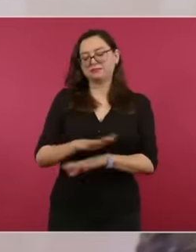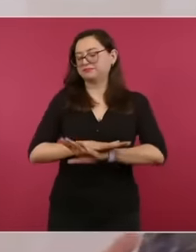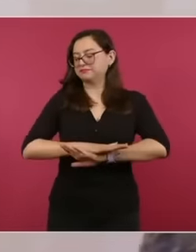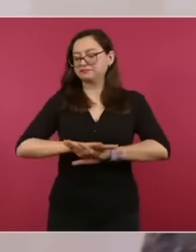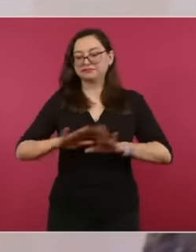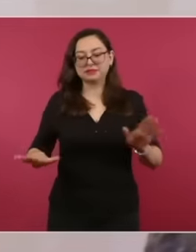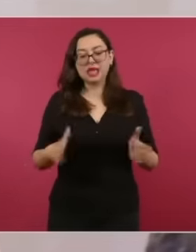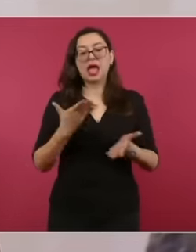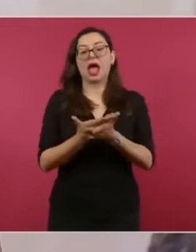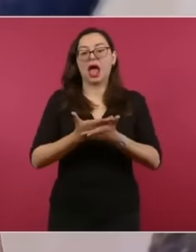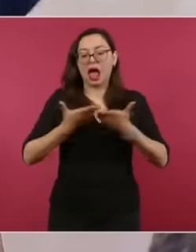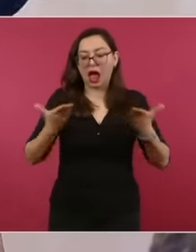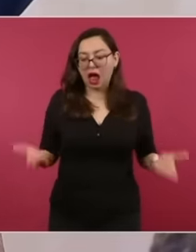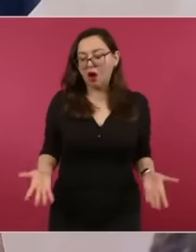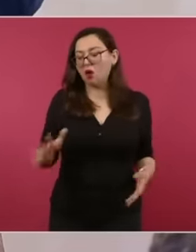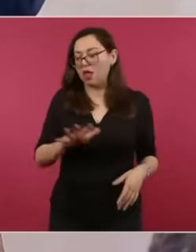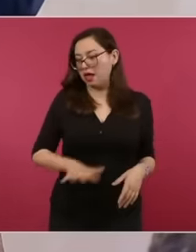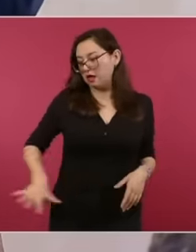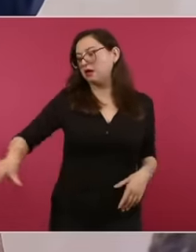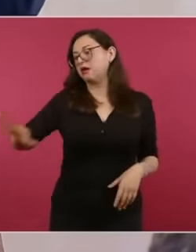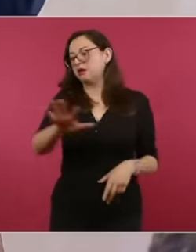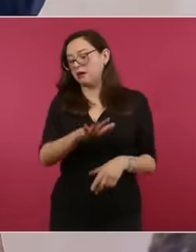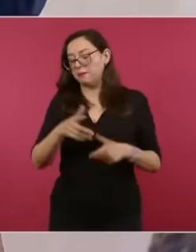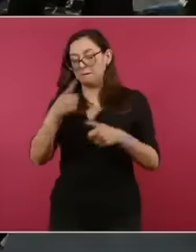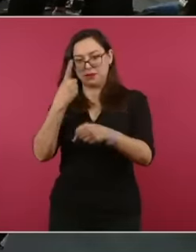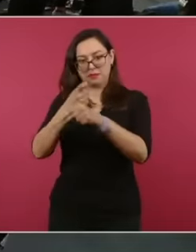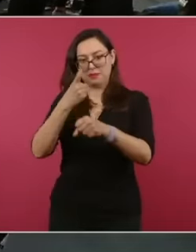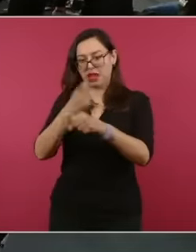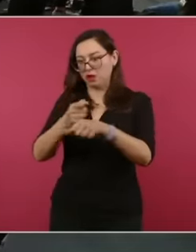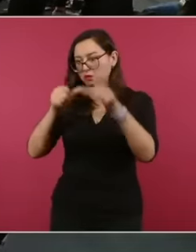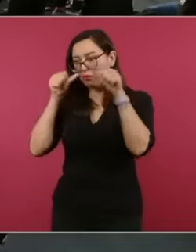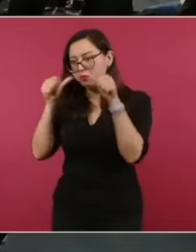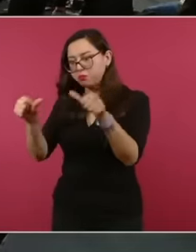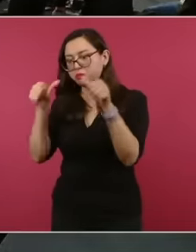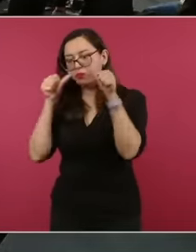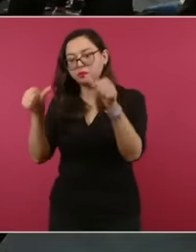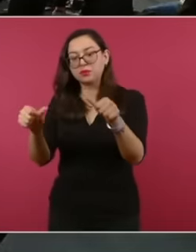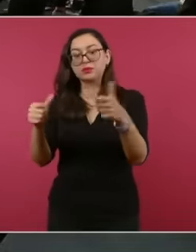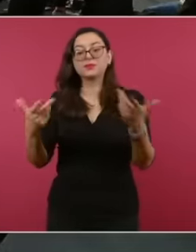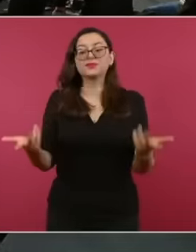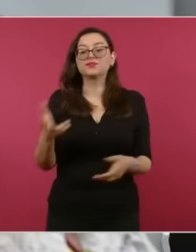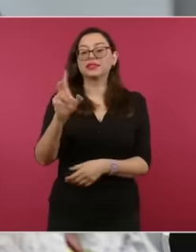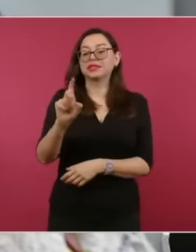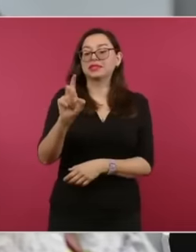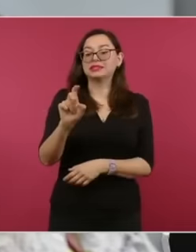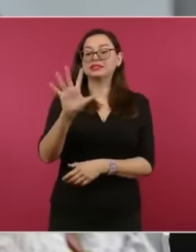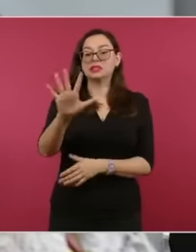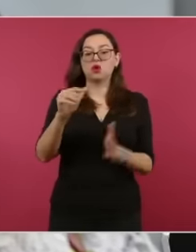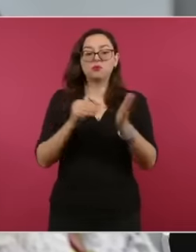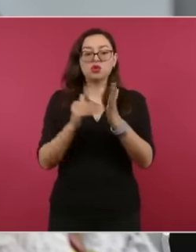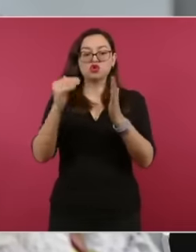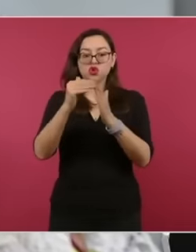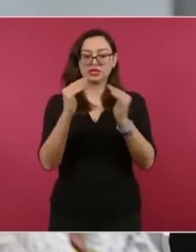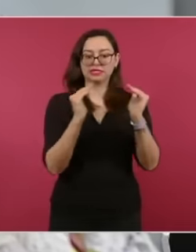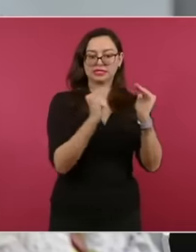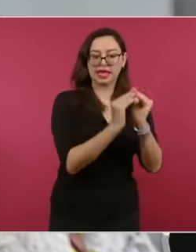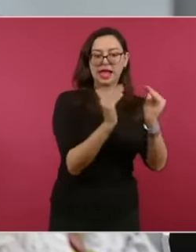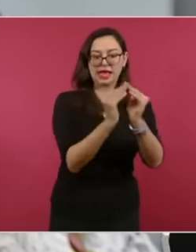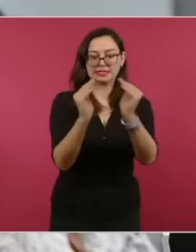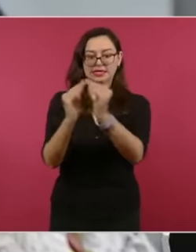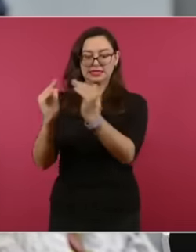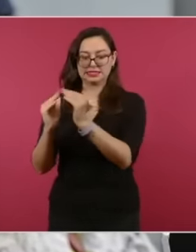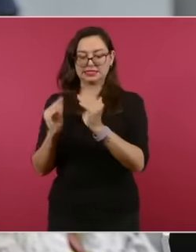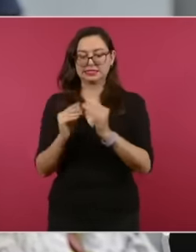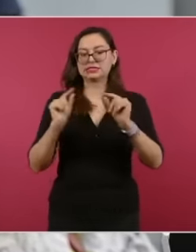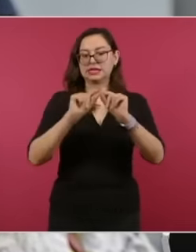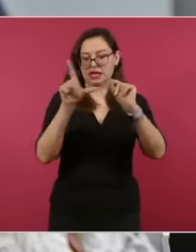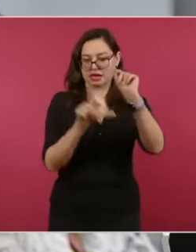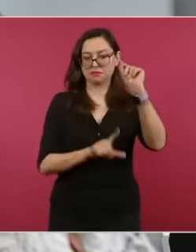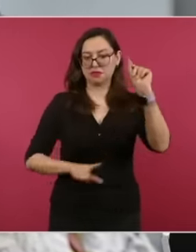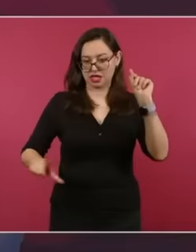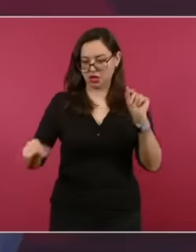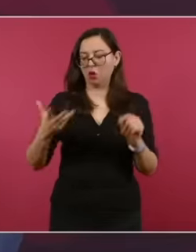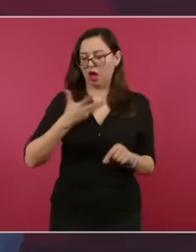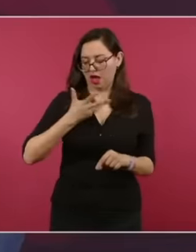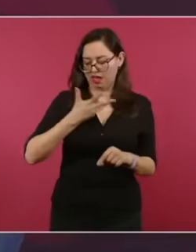people from the bottom up we have 35 million homes in Mexico 35 million